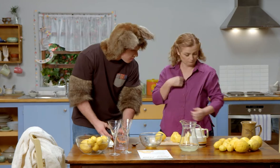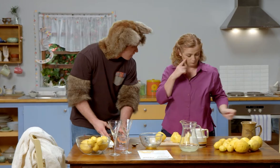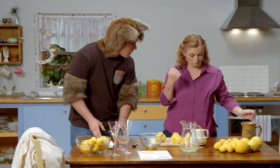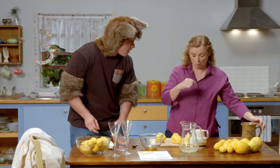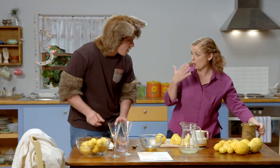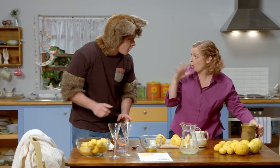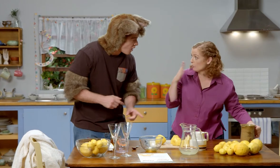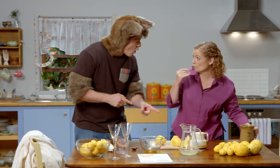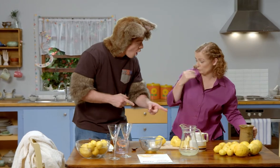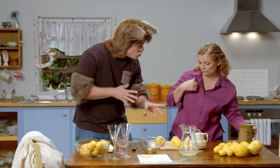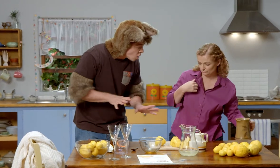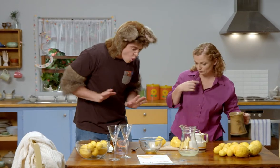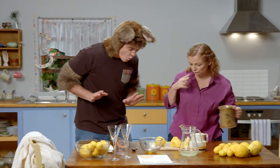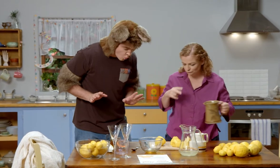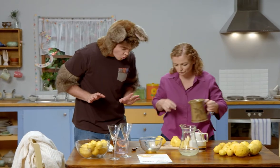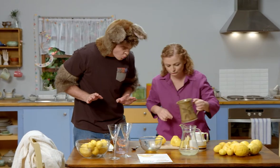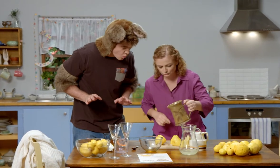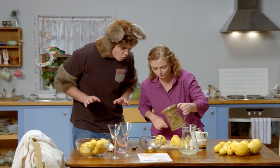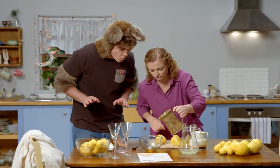Good. Now I'll pour the hot water.